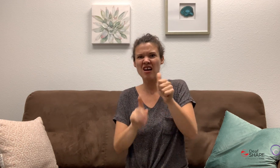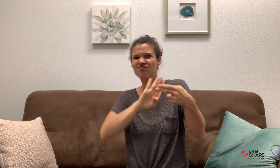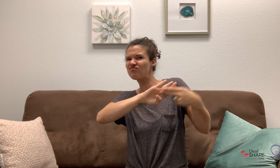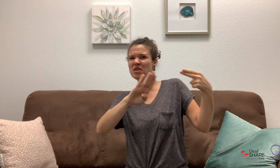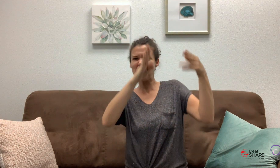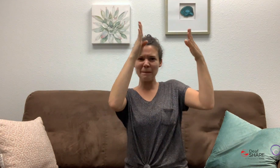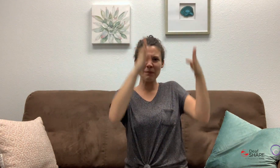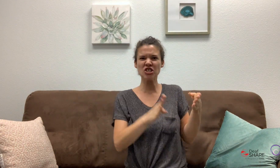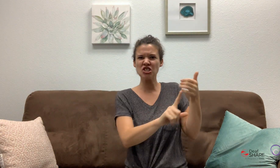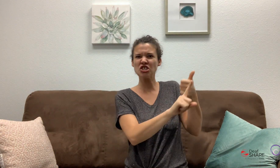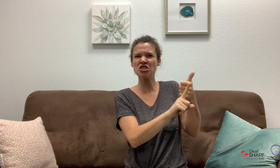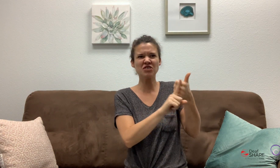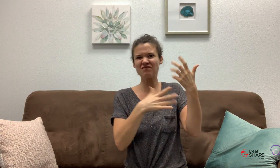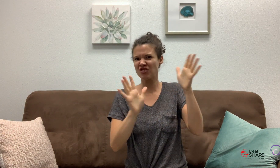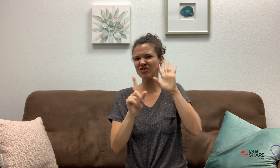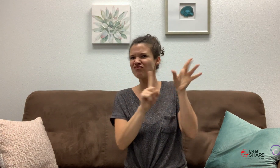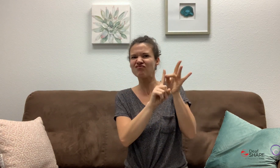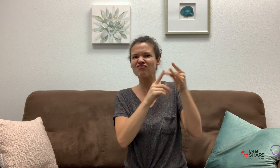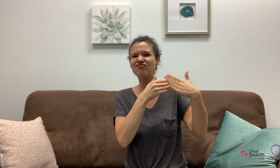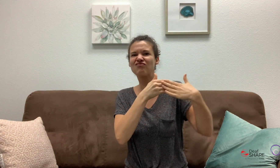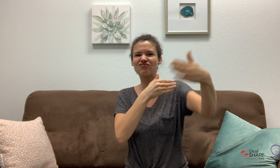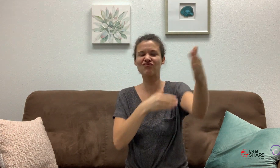otherwise the label may leave no space for potential positive change.